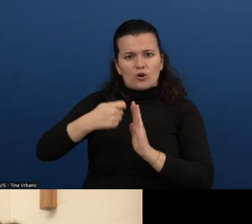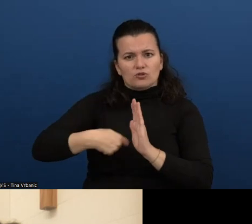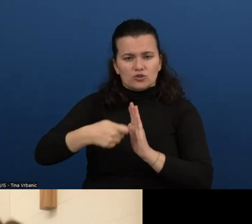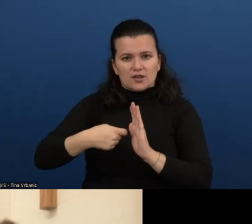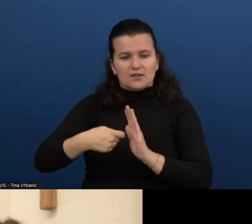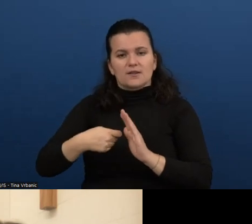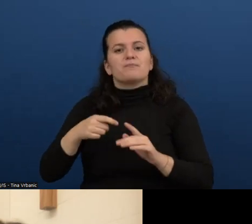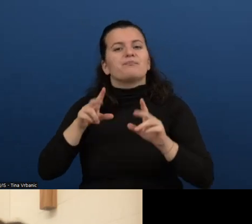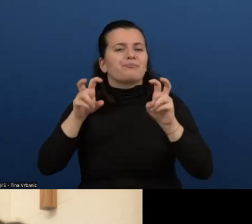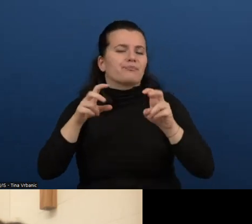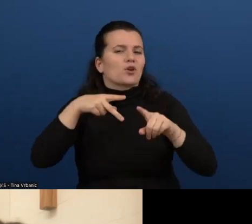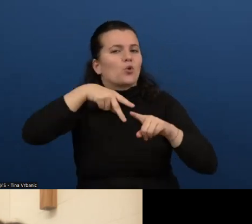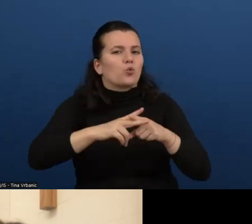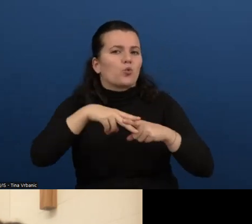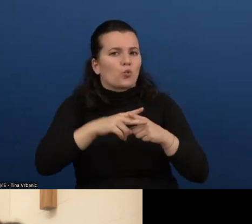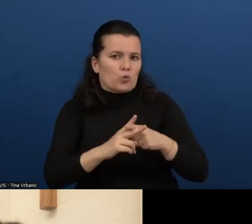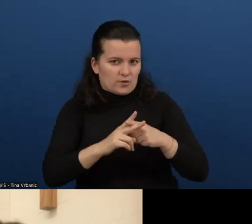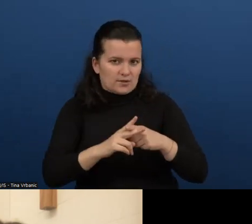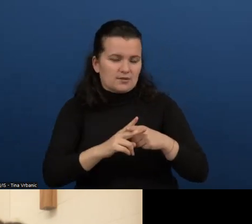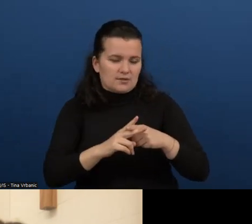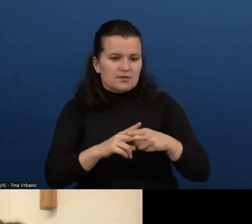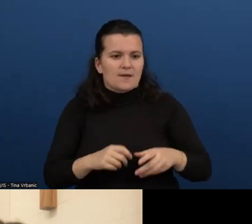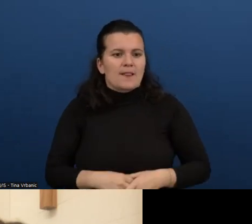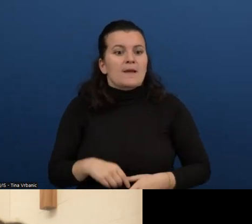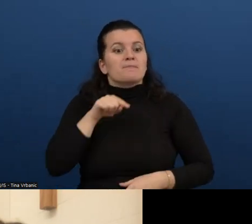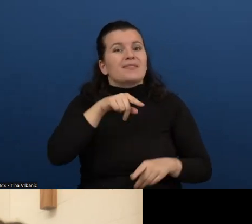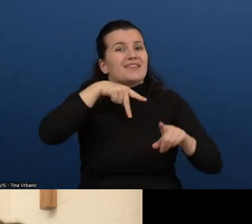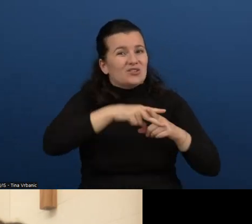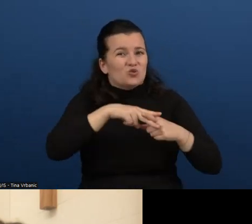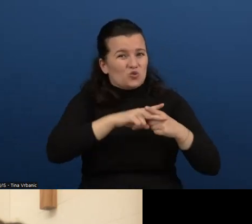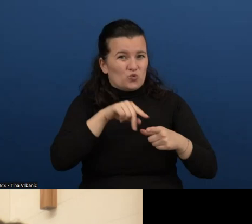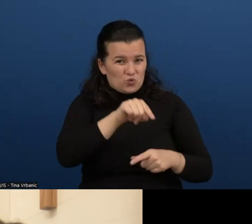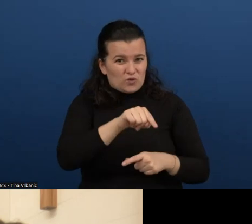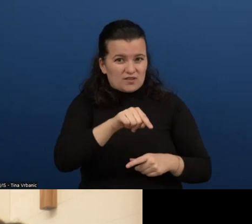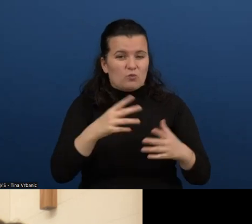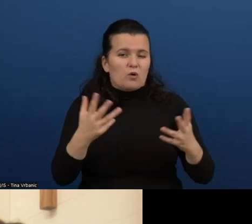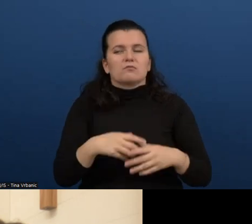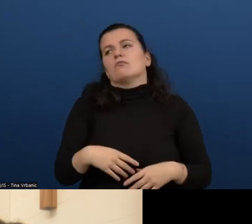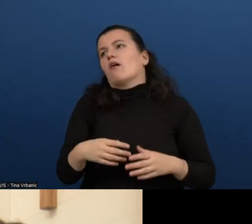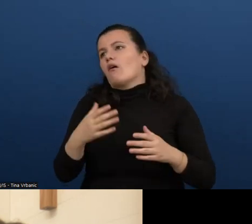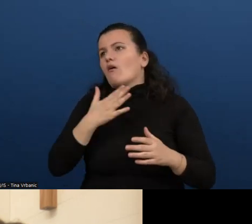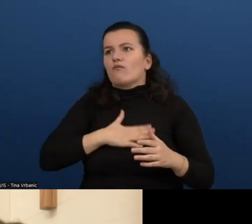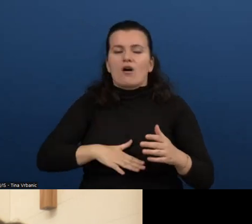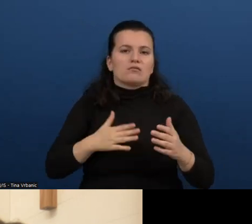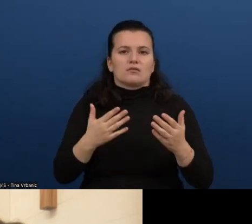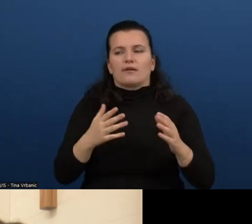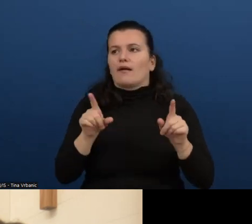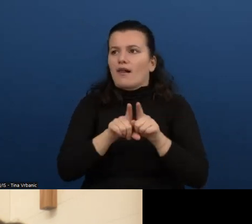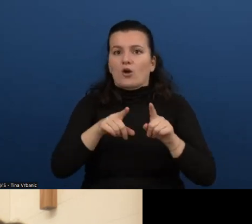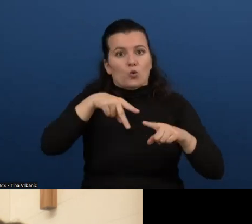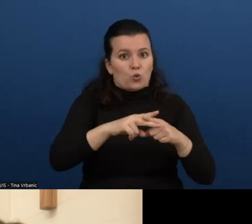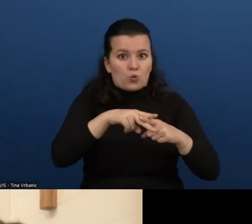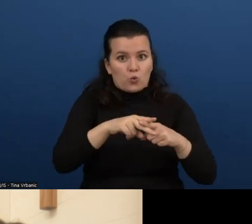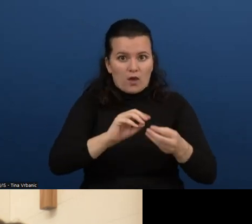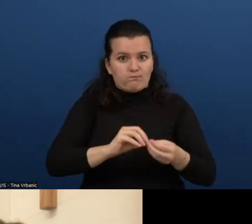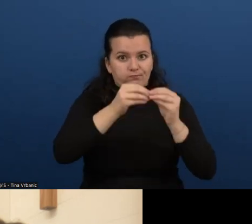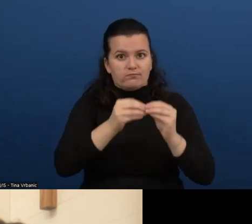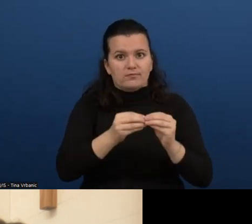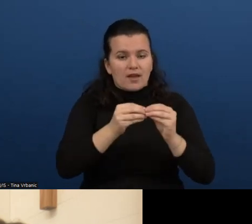And that basically pursued to write testing rules that would actually be then included